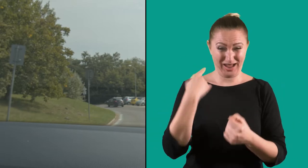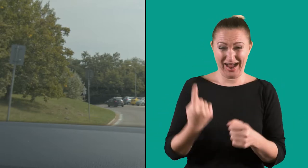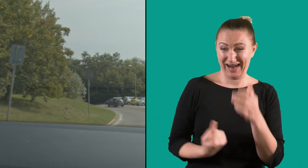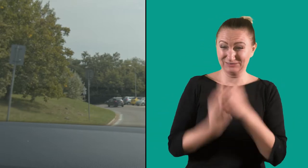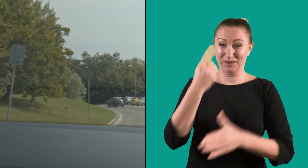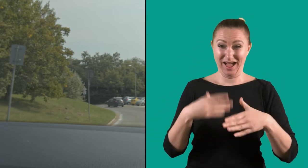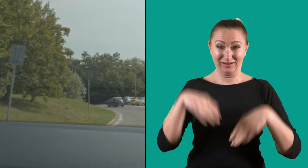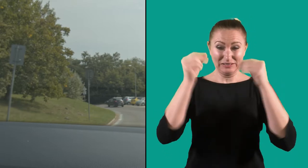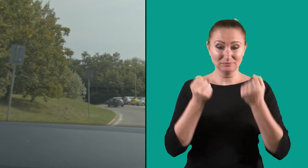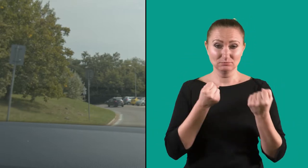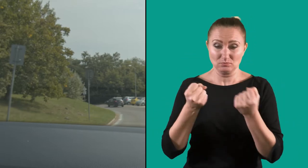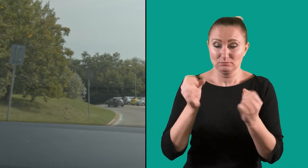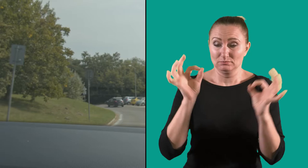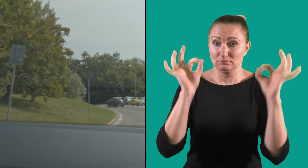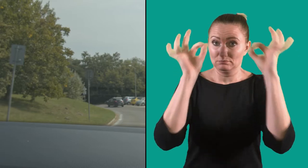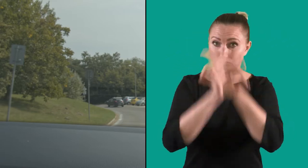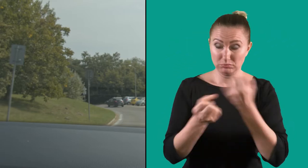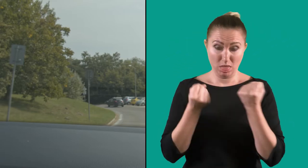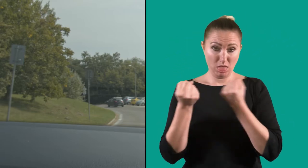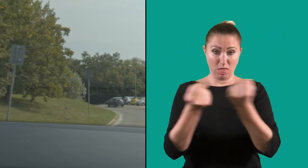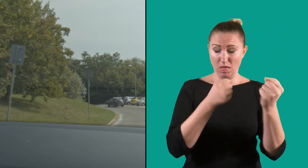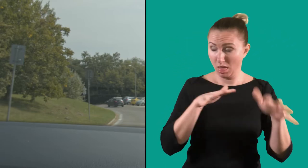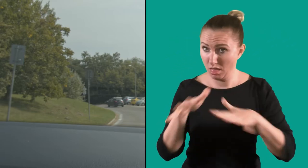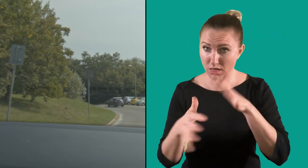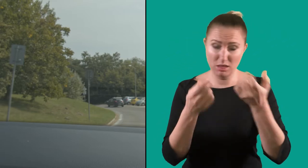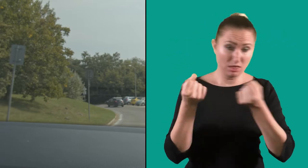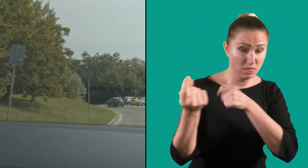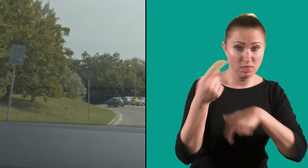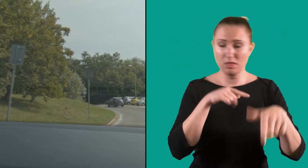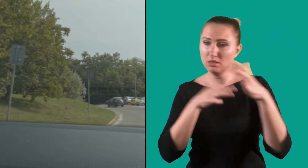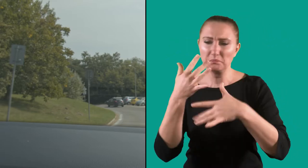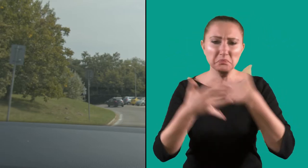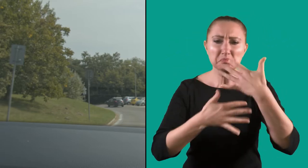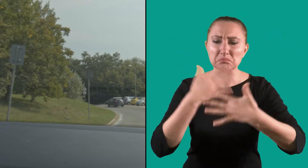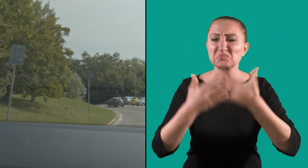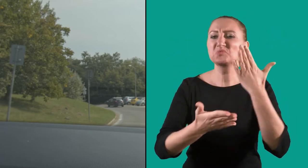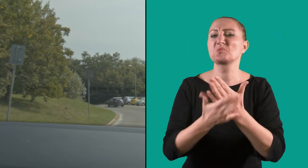he was a little confused at the beginning